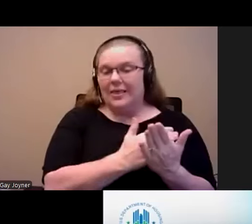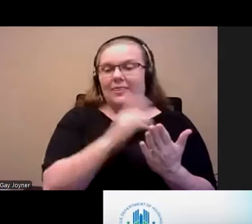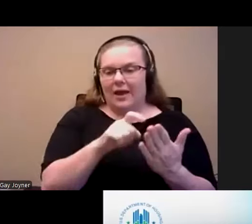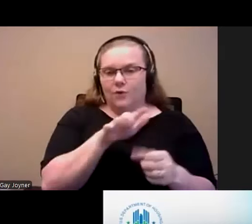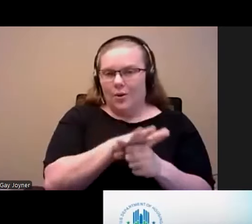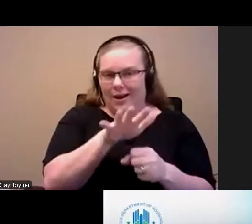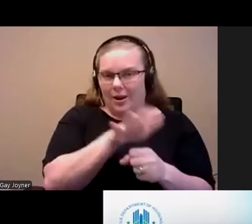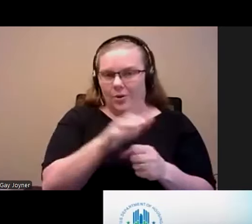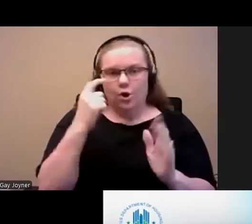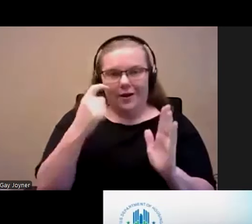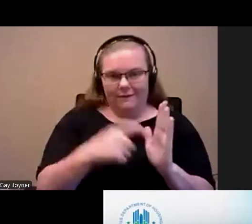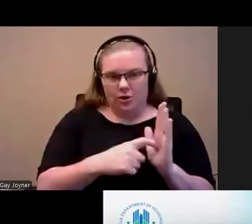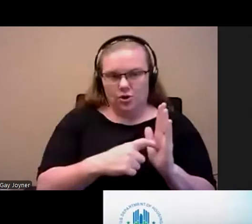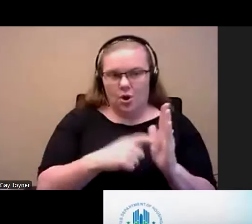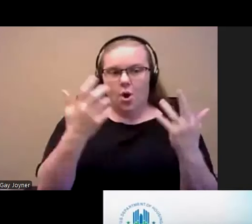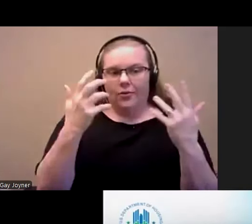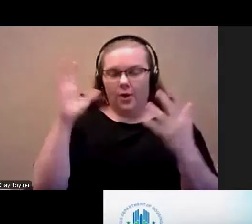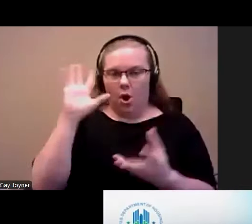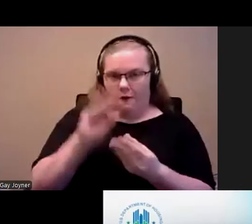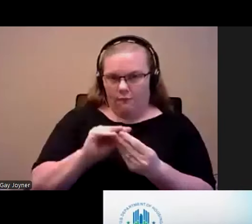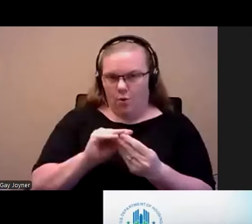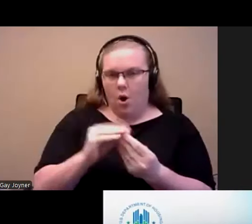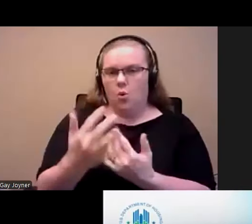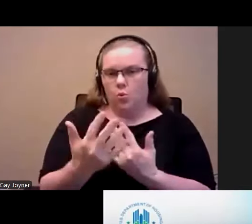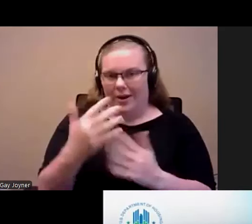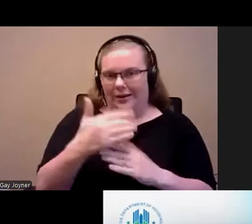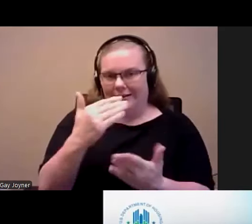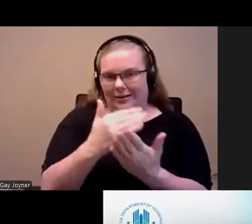people on the overall housing choice voucher waitlist to make sure they have the chance to